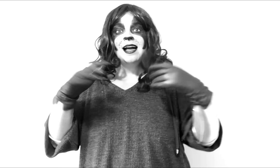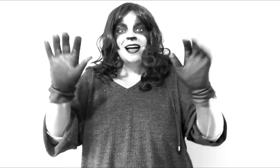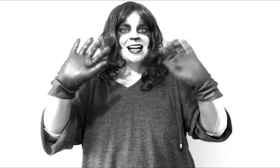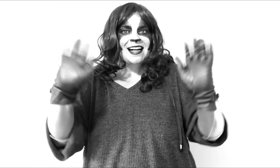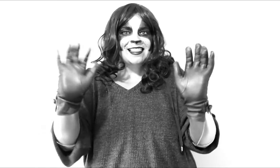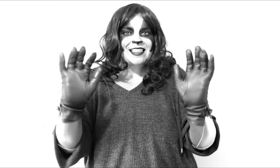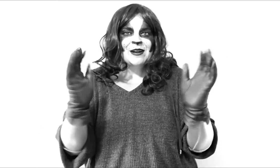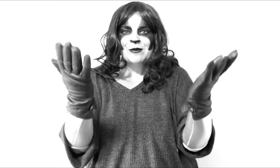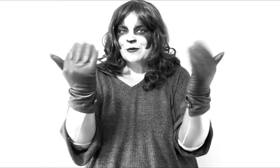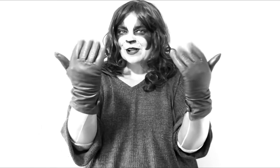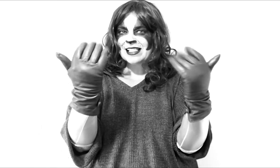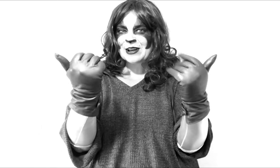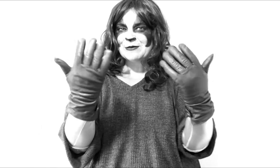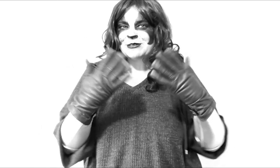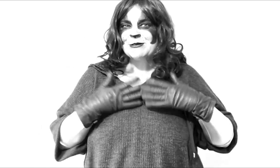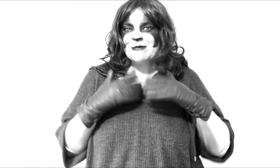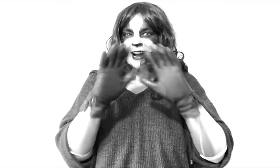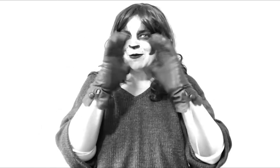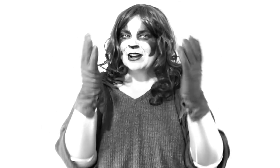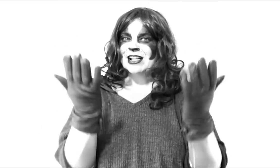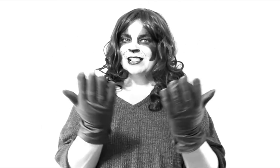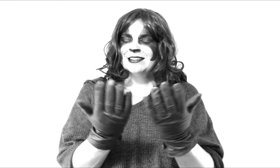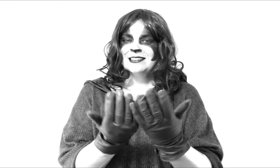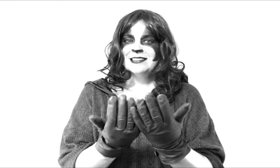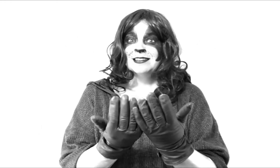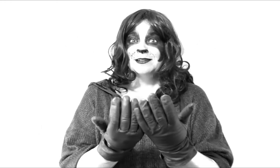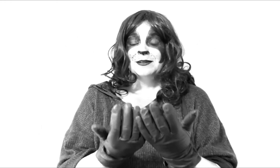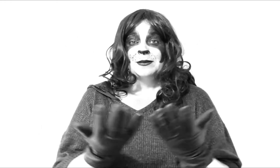Hello. Welcome to my world.